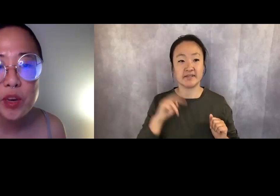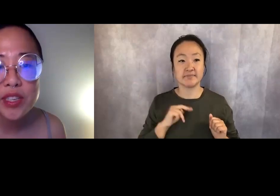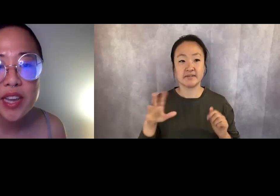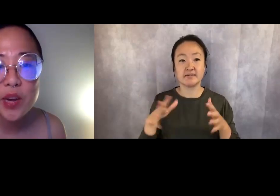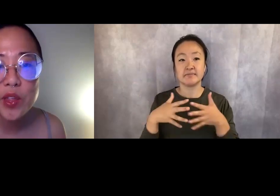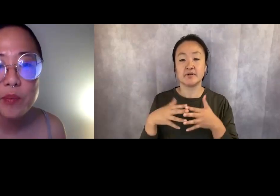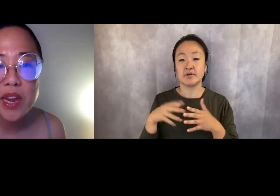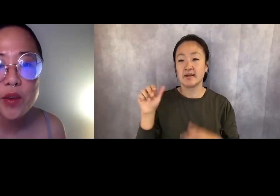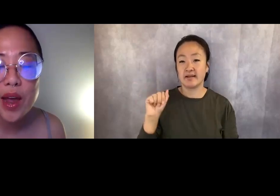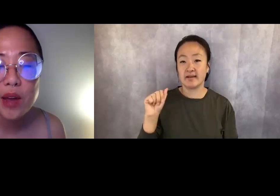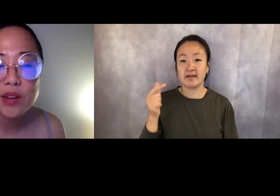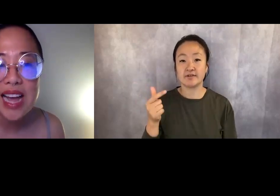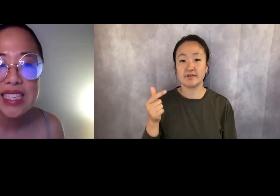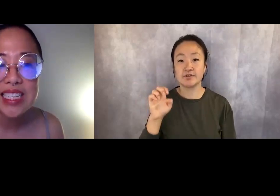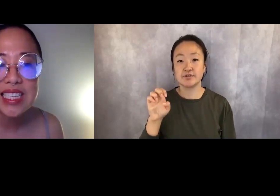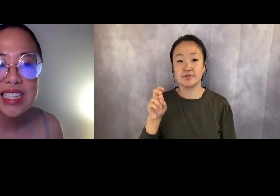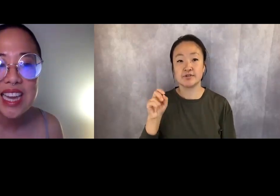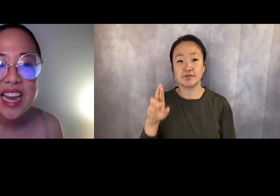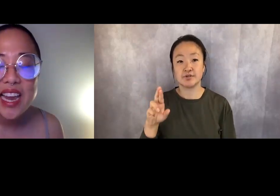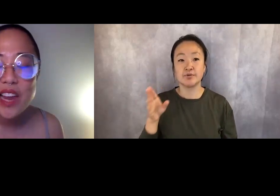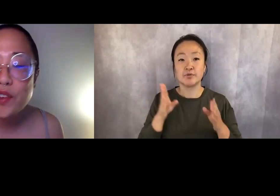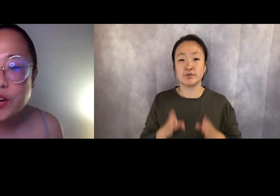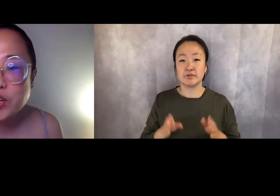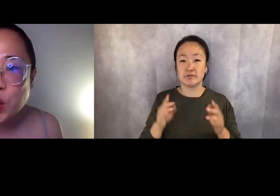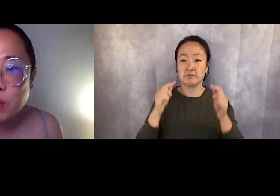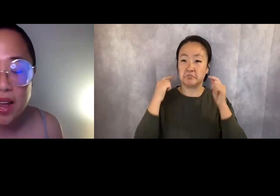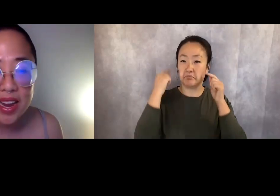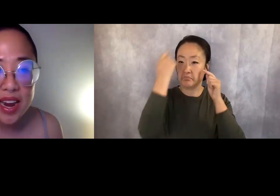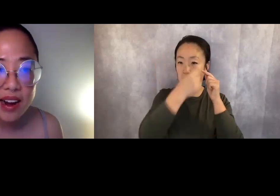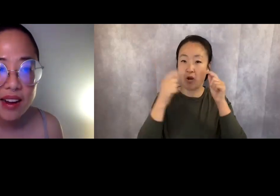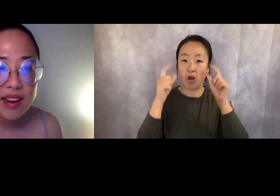agender person, with big round glasses and very short black hair.